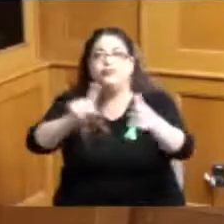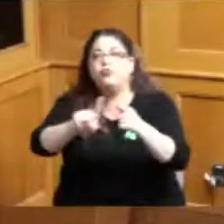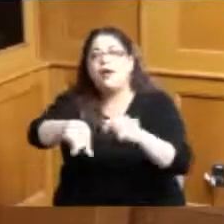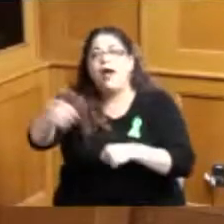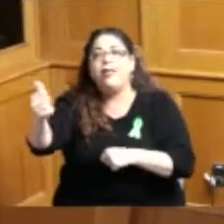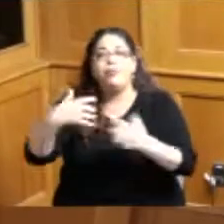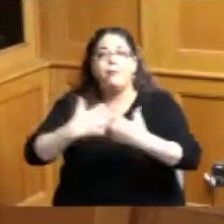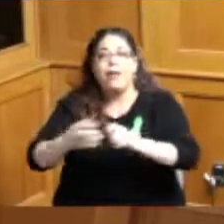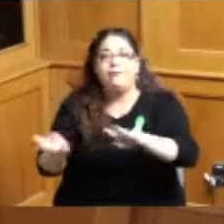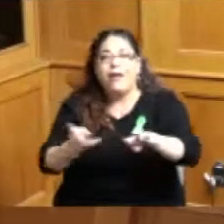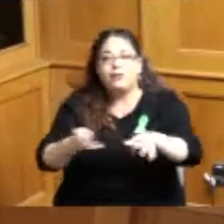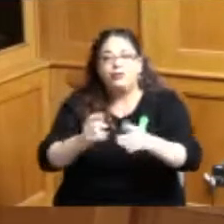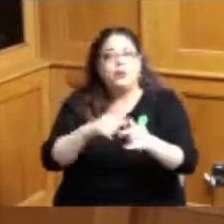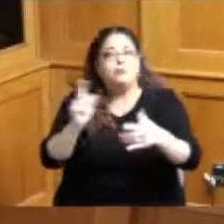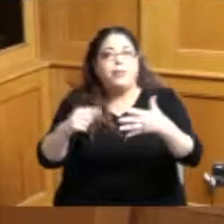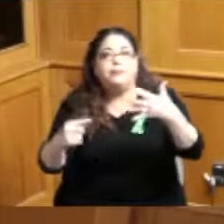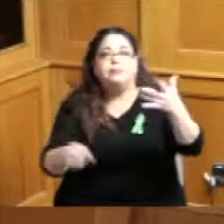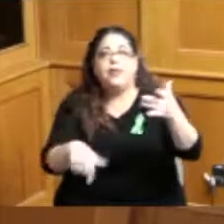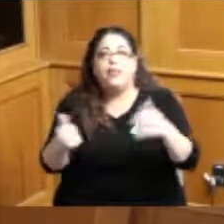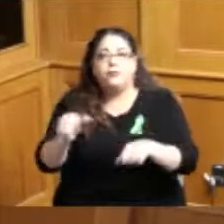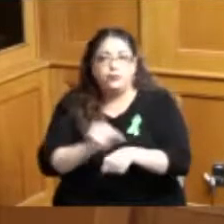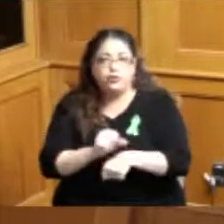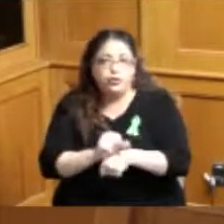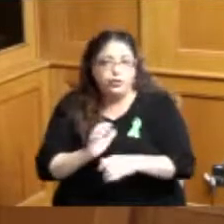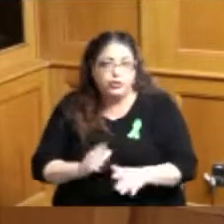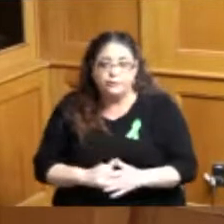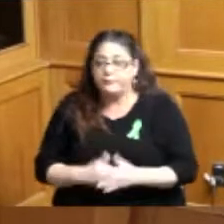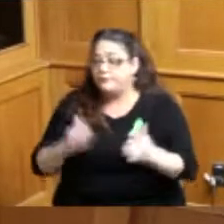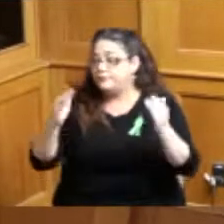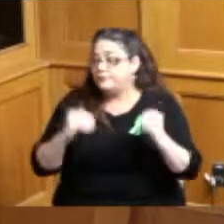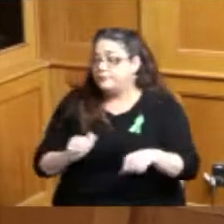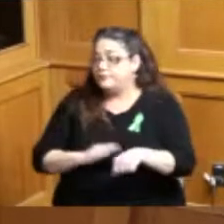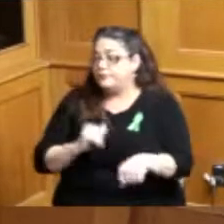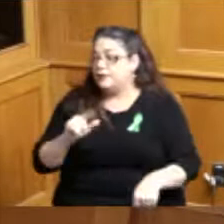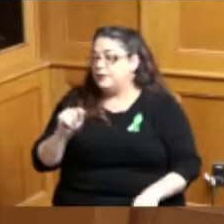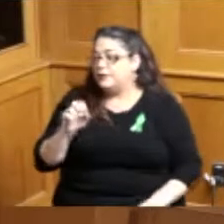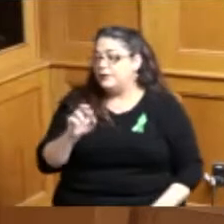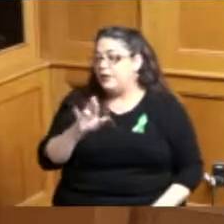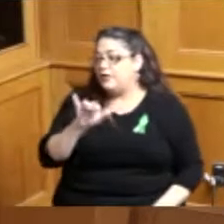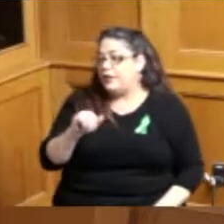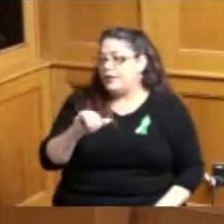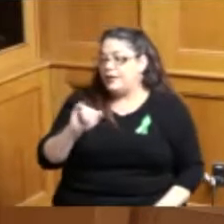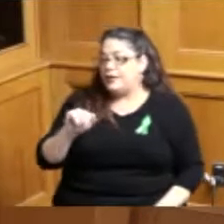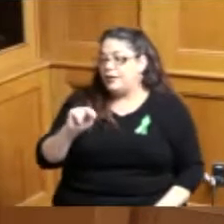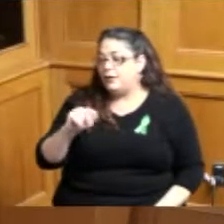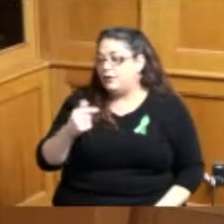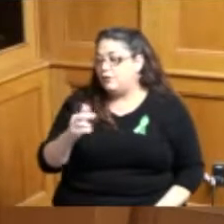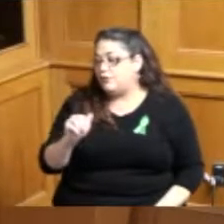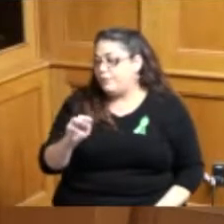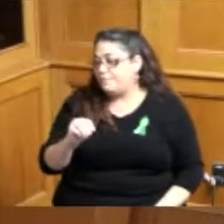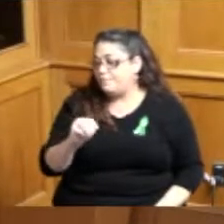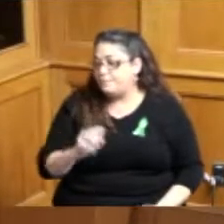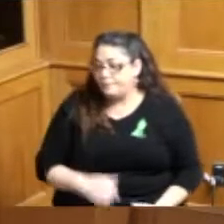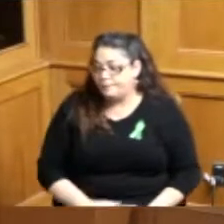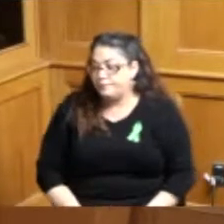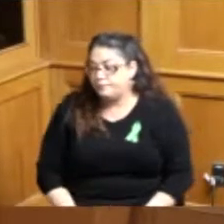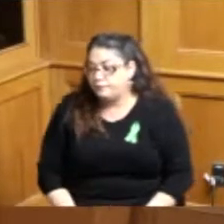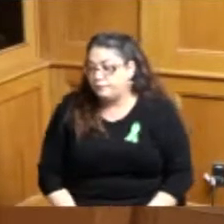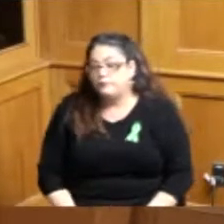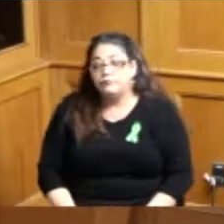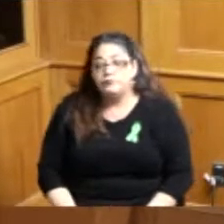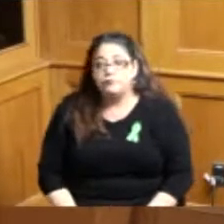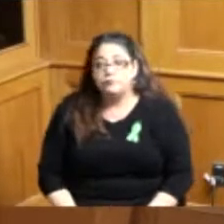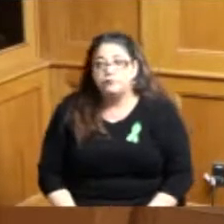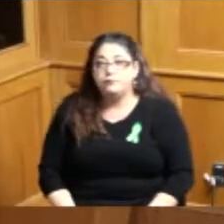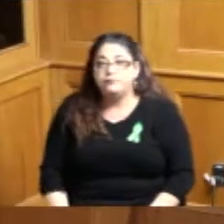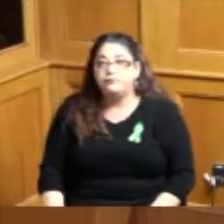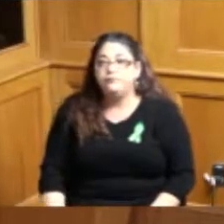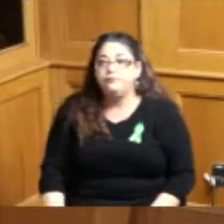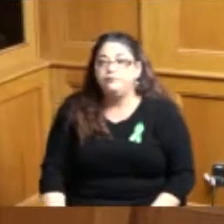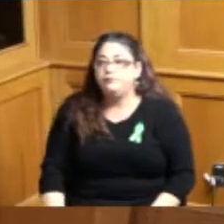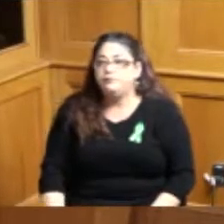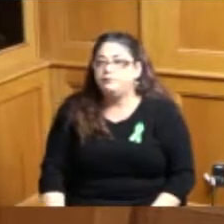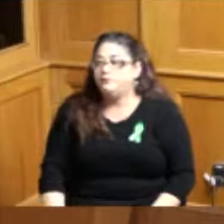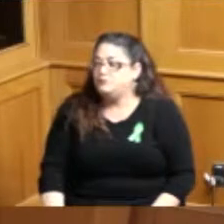Terry England